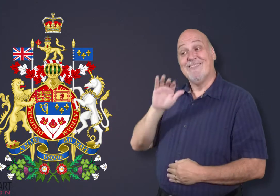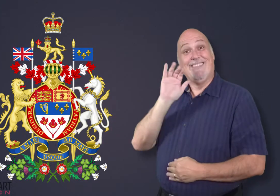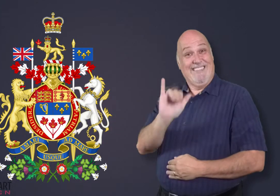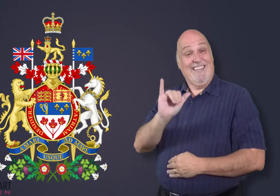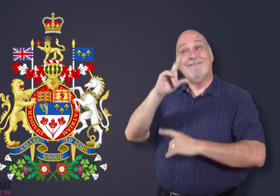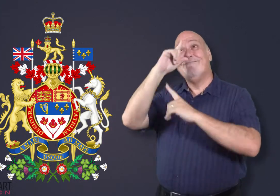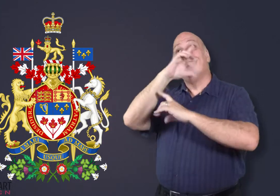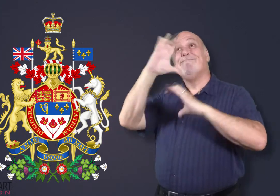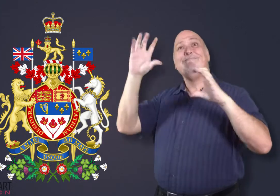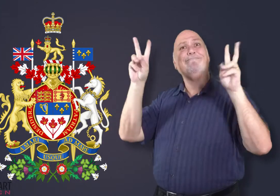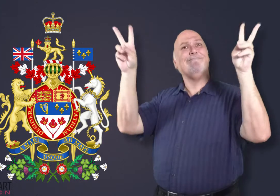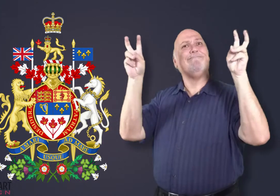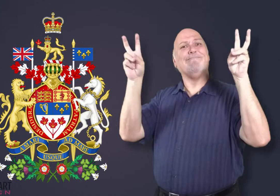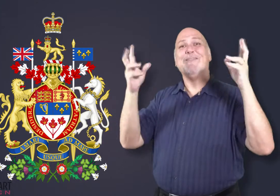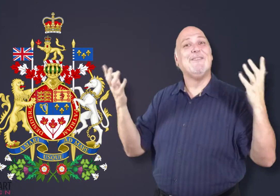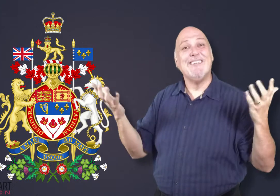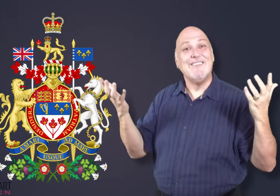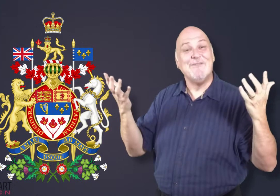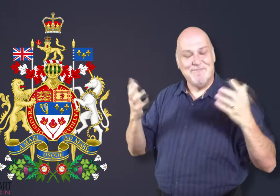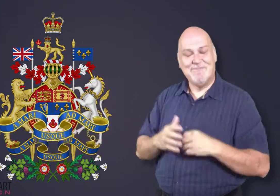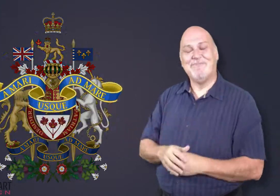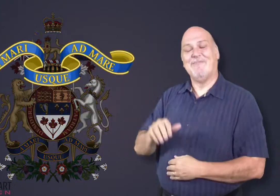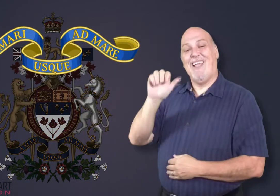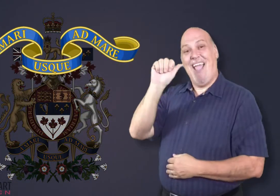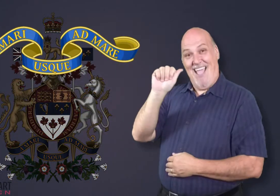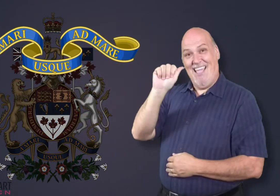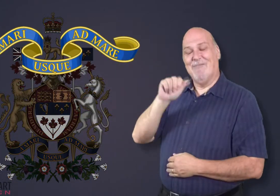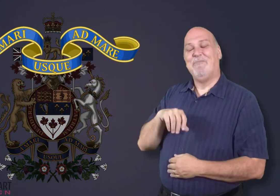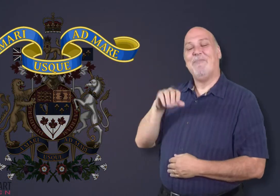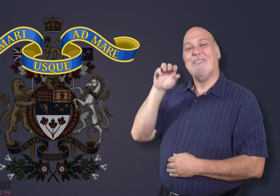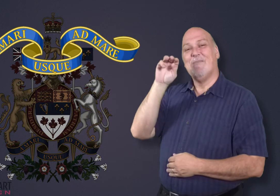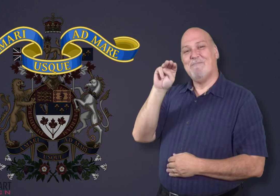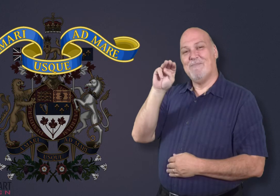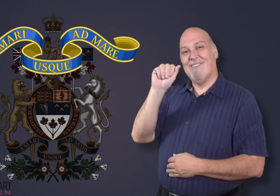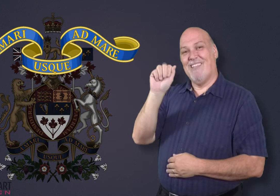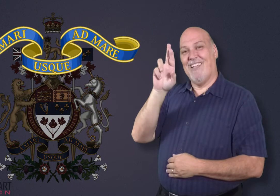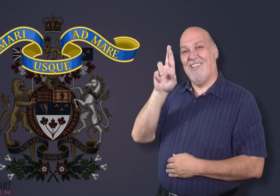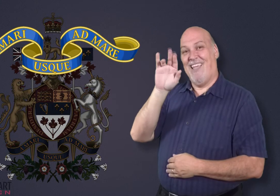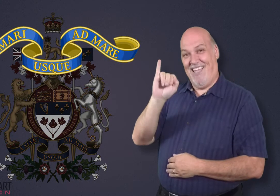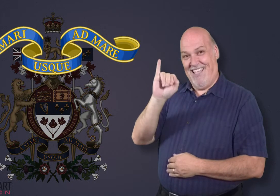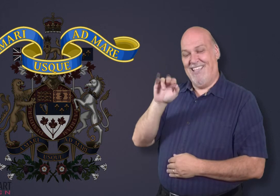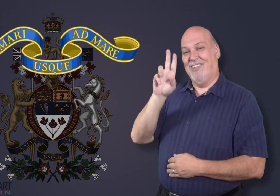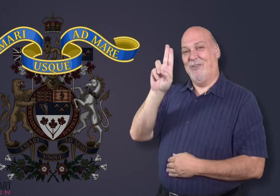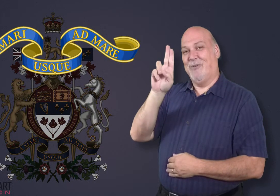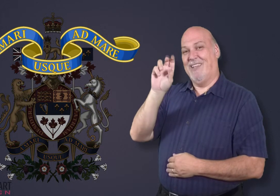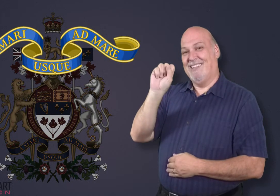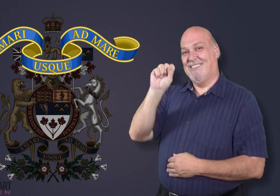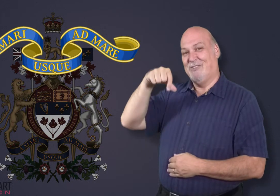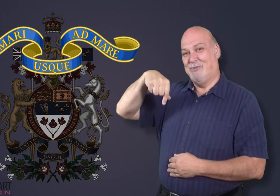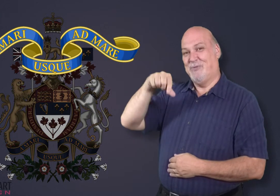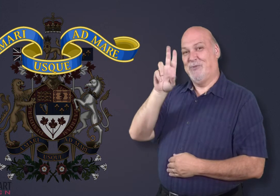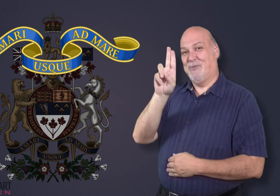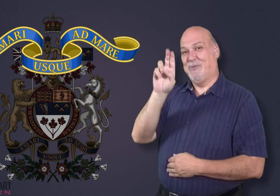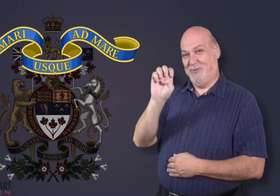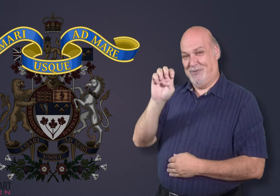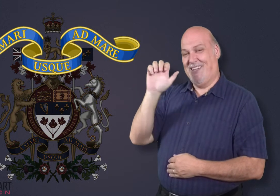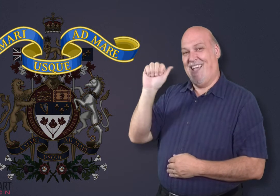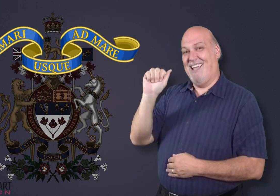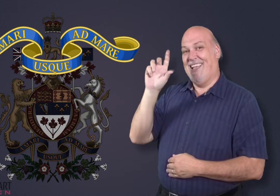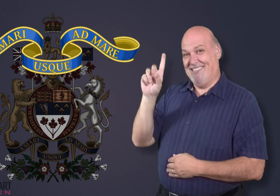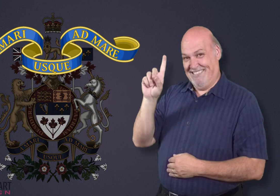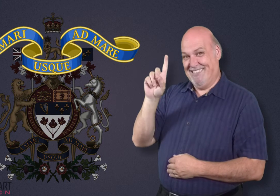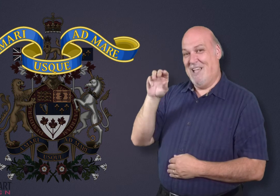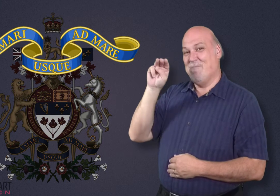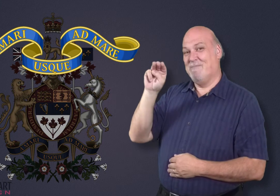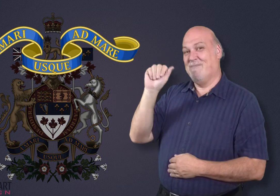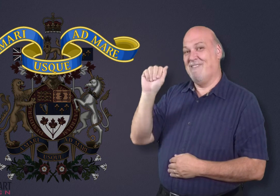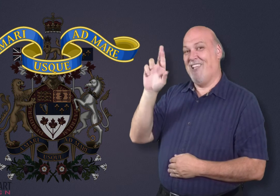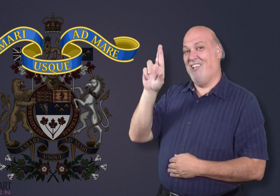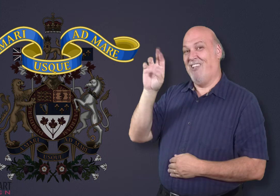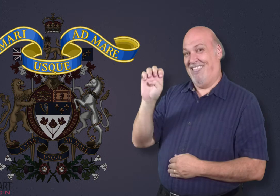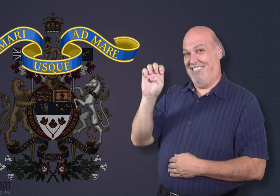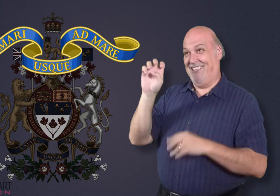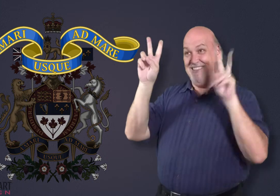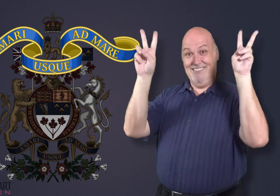Canada's motto is: a mari usque ad mare.